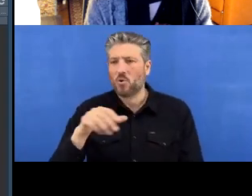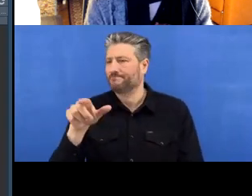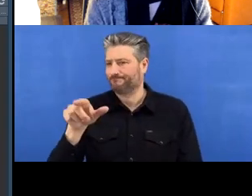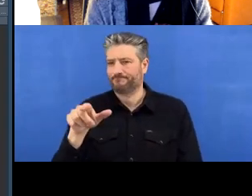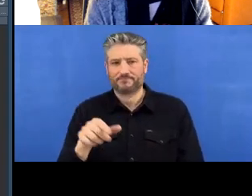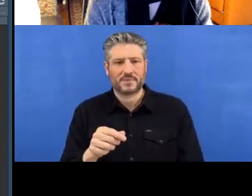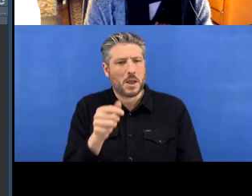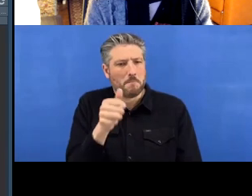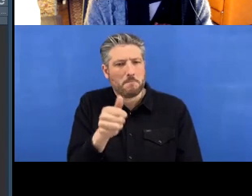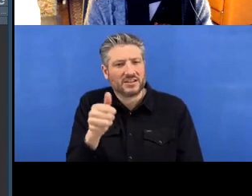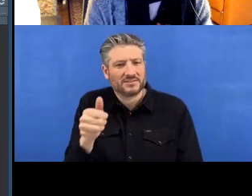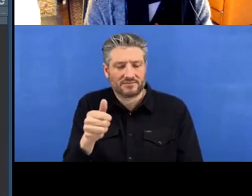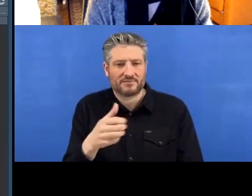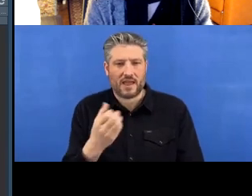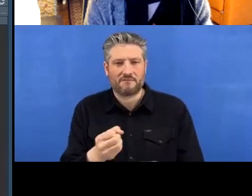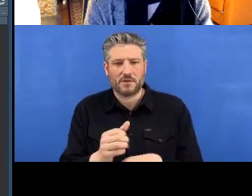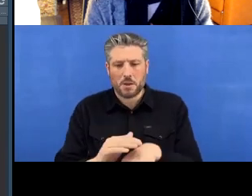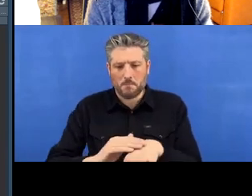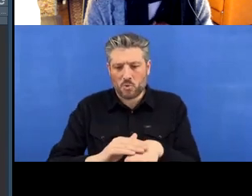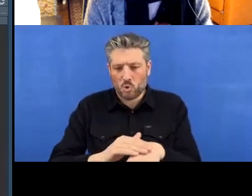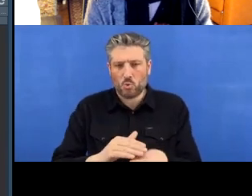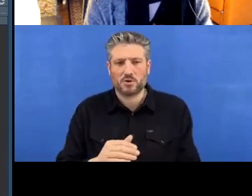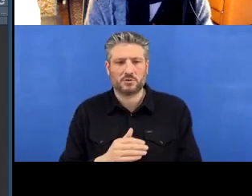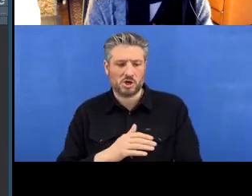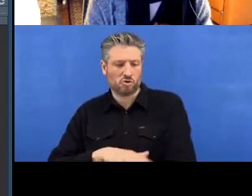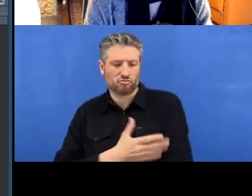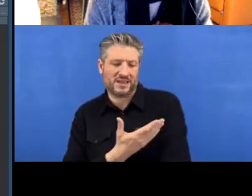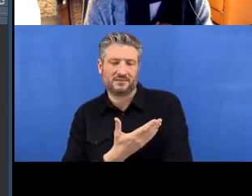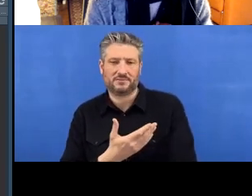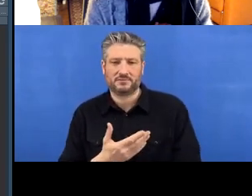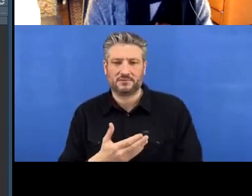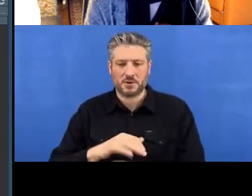the pull and push buttons have reappeared so we could do the same thing as we did before. We could,